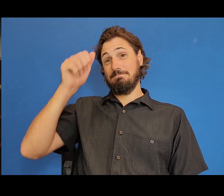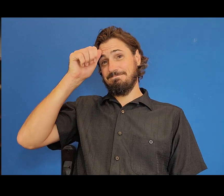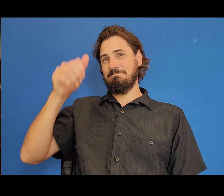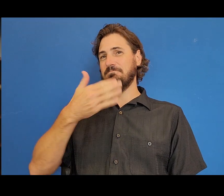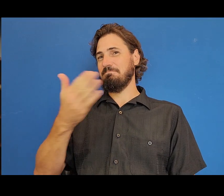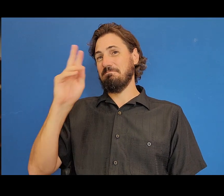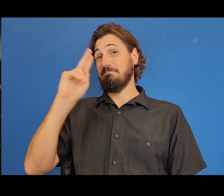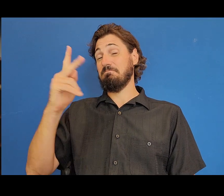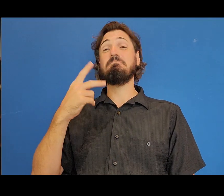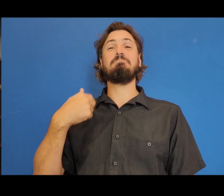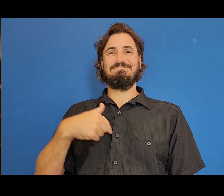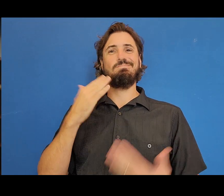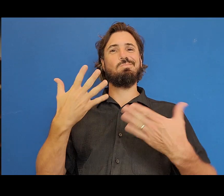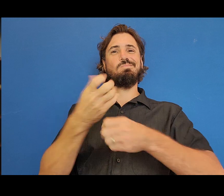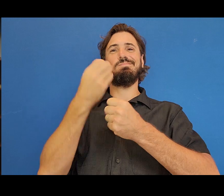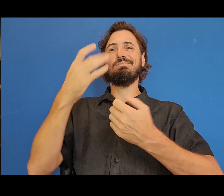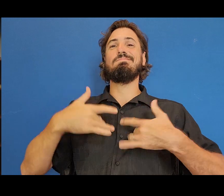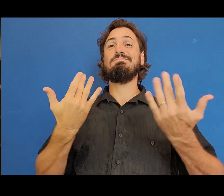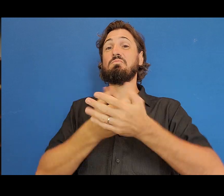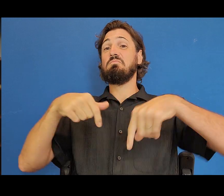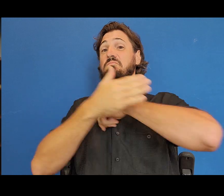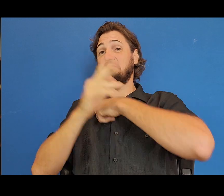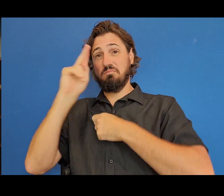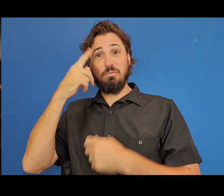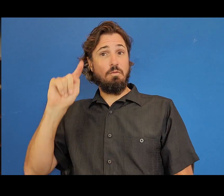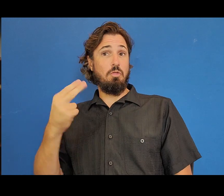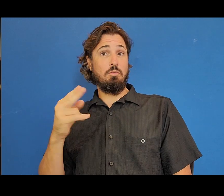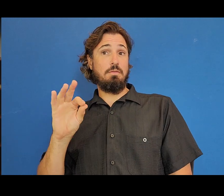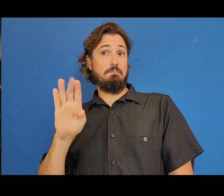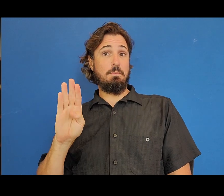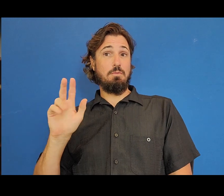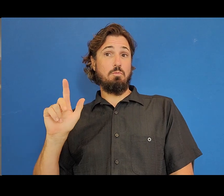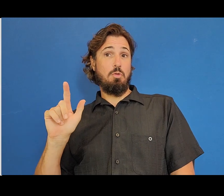Aloha, Kaua‘i. This is your County of Kaua‘i briefing for Thursday, February 23rd.